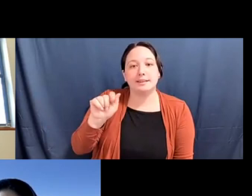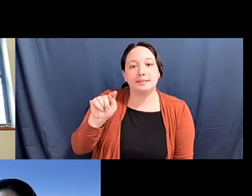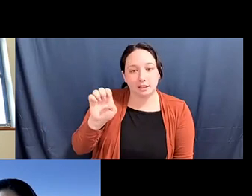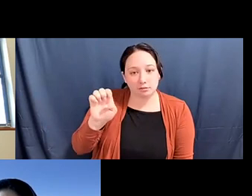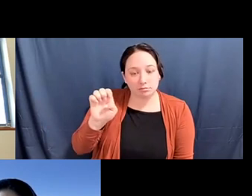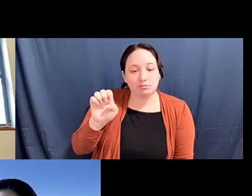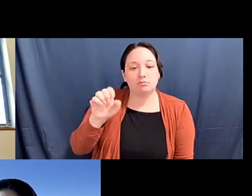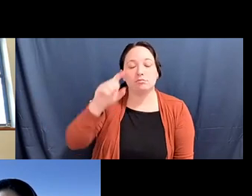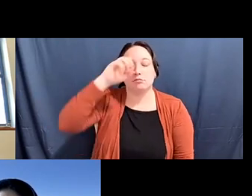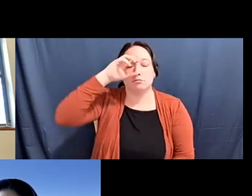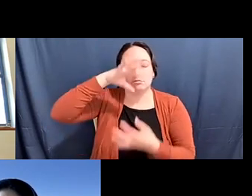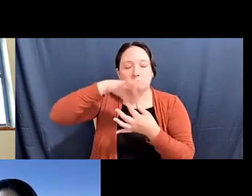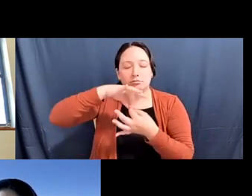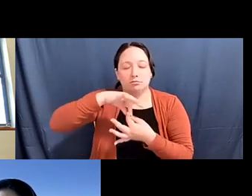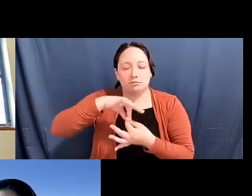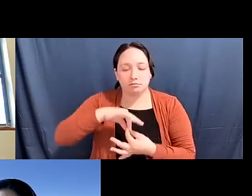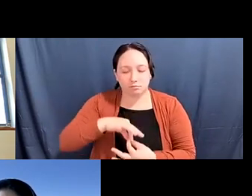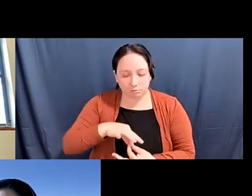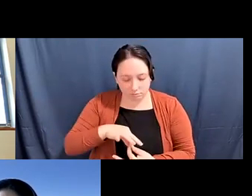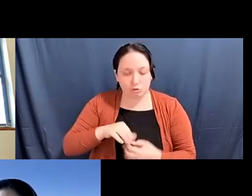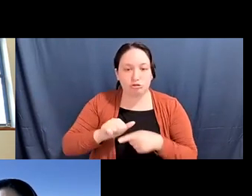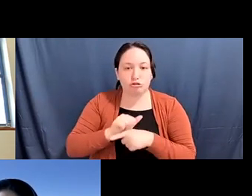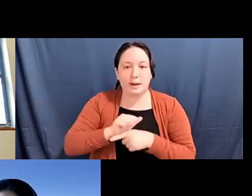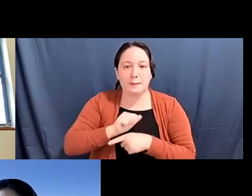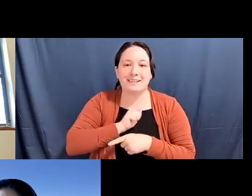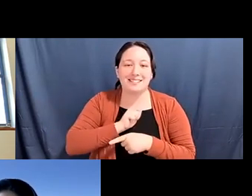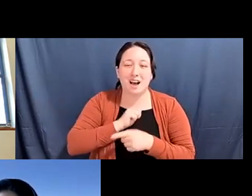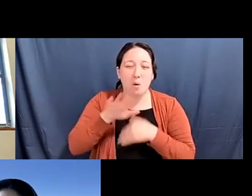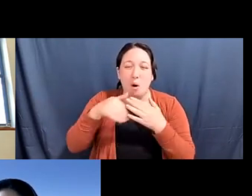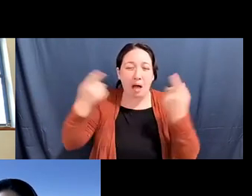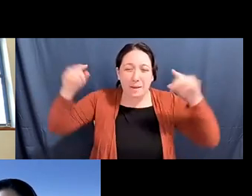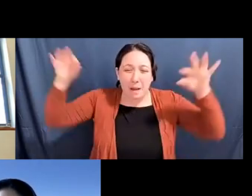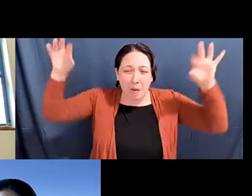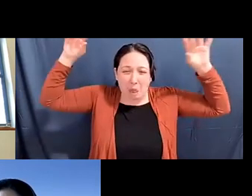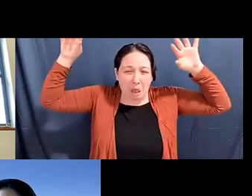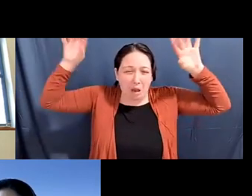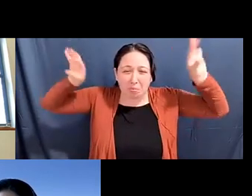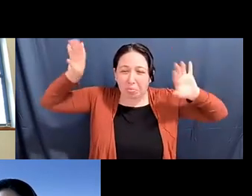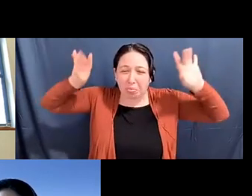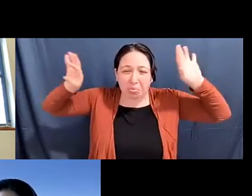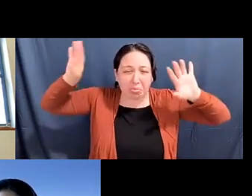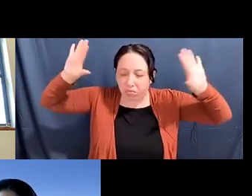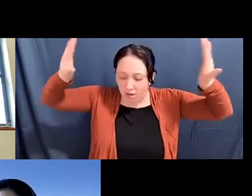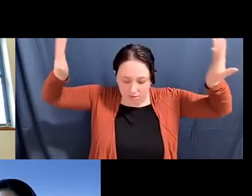pam tau lee: be able to get rid of all of this chatter that's coming in from media and social media and other things.